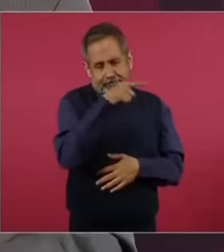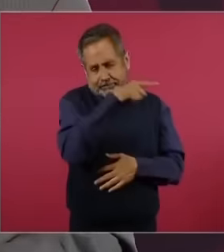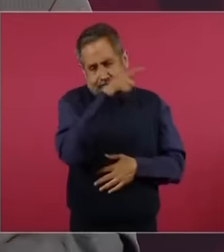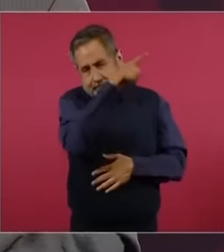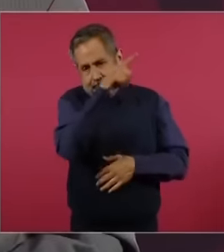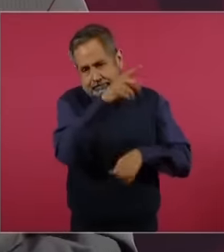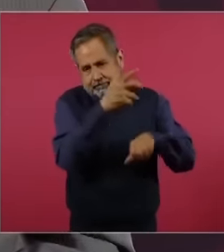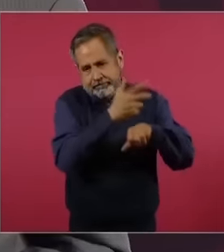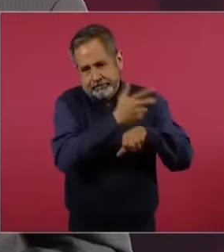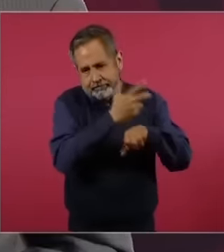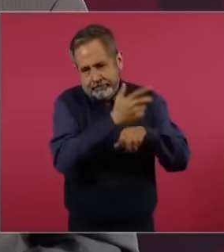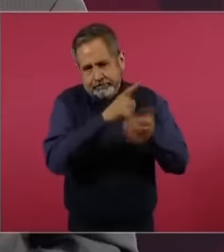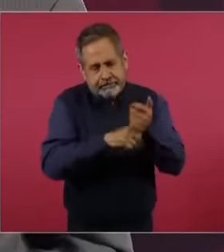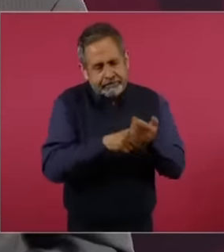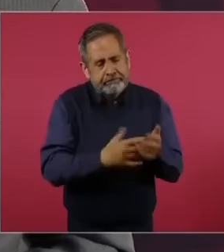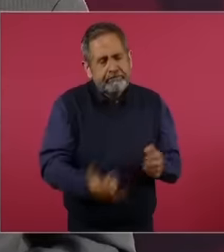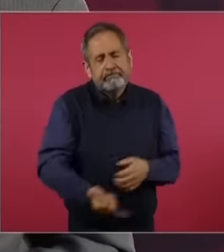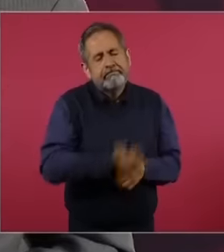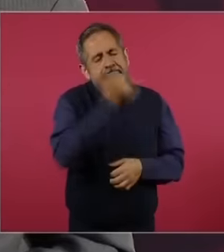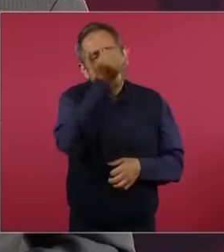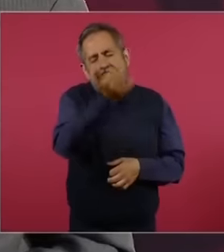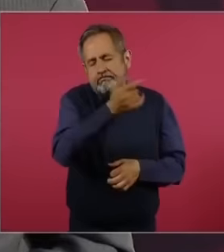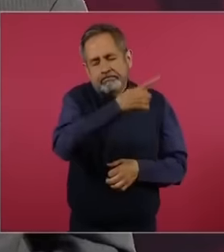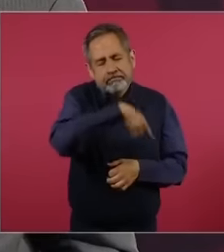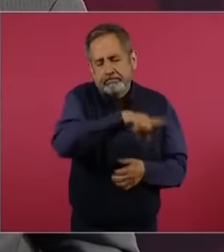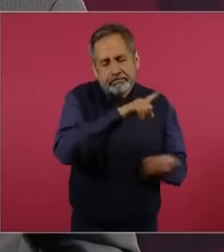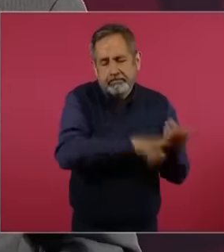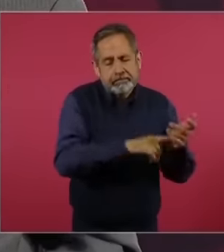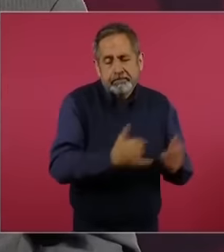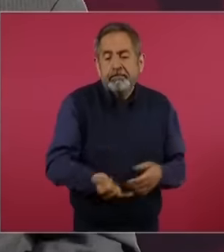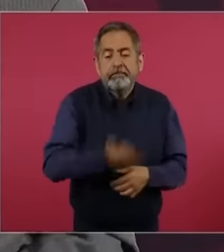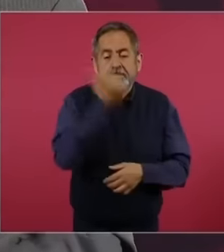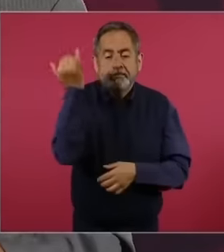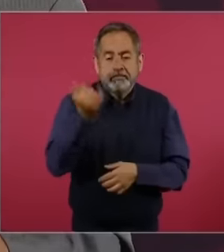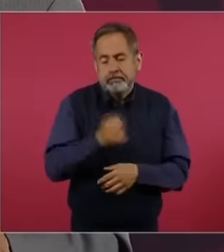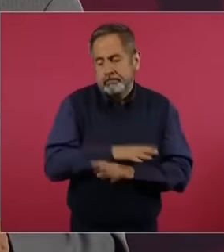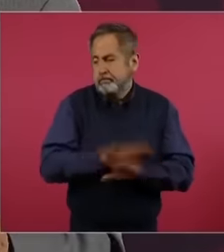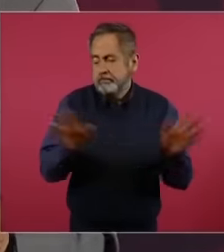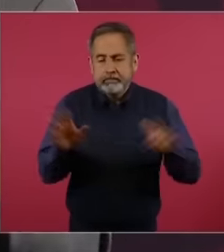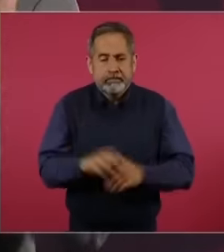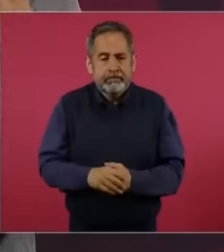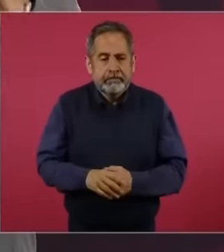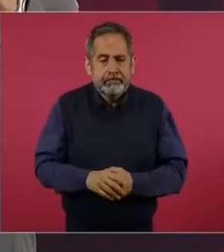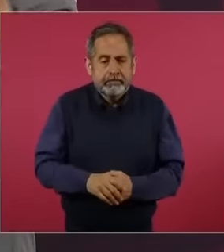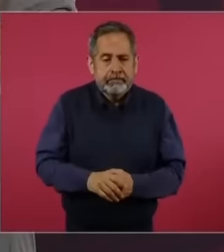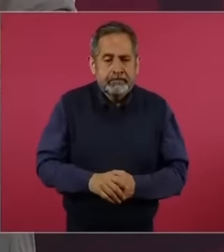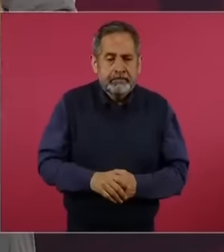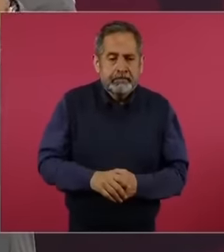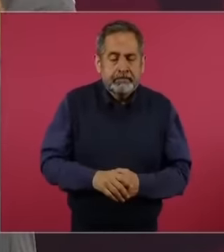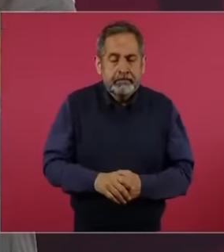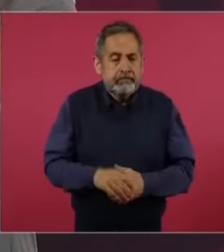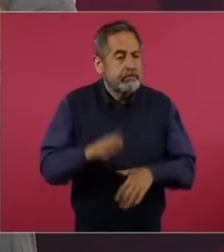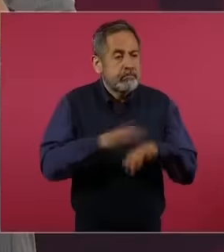because They don't address the